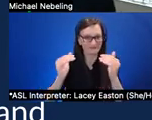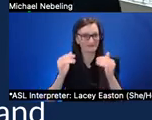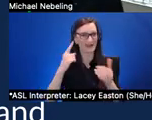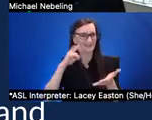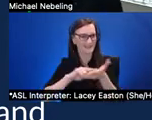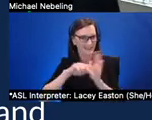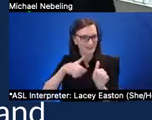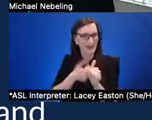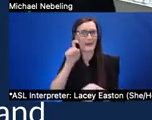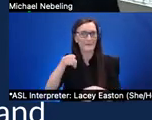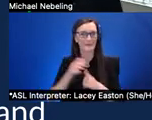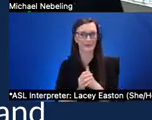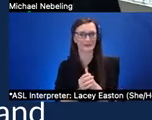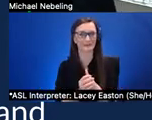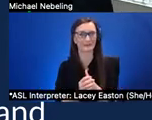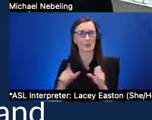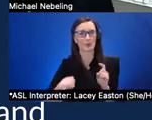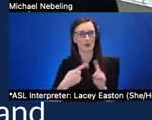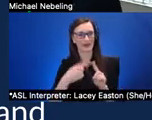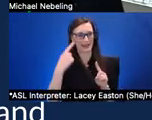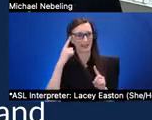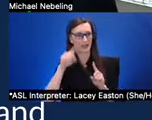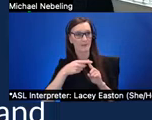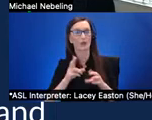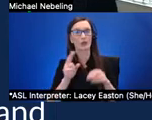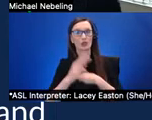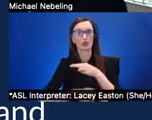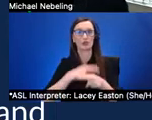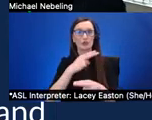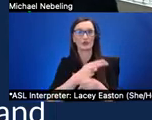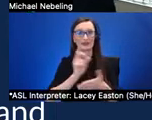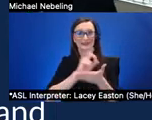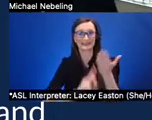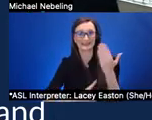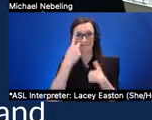design for learning framework advanced by rose and his colleagues as i'm sure many are aware of